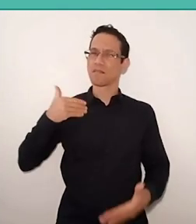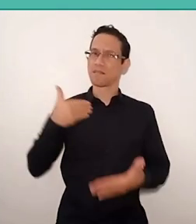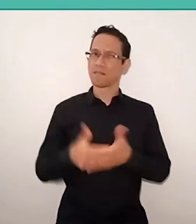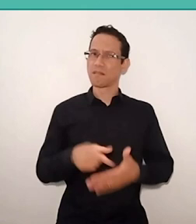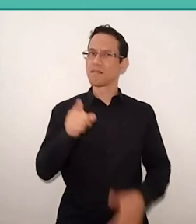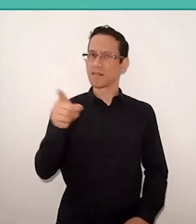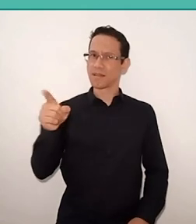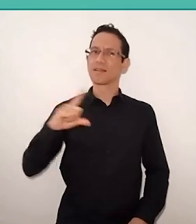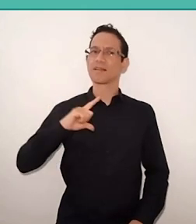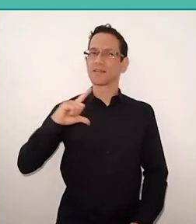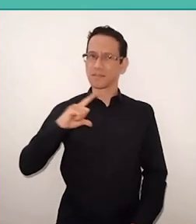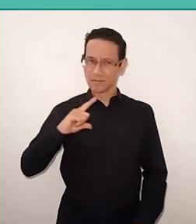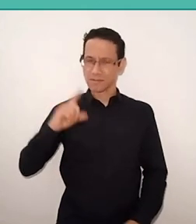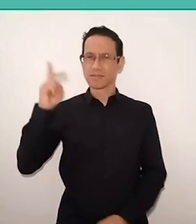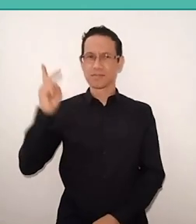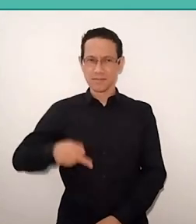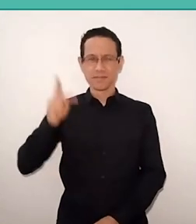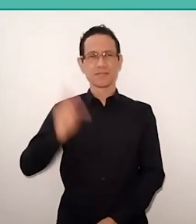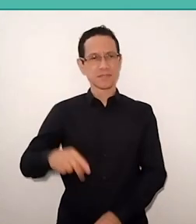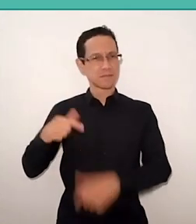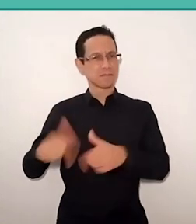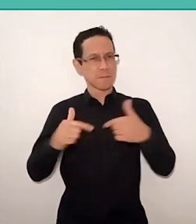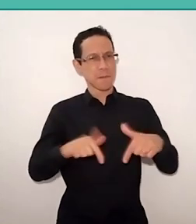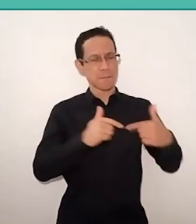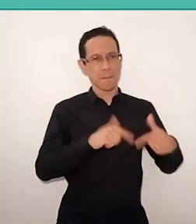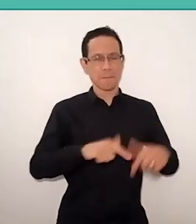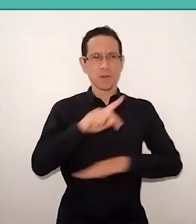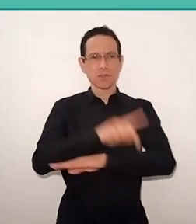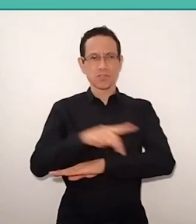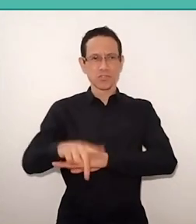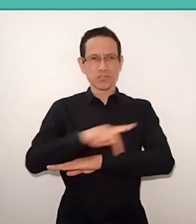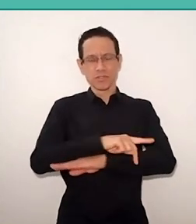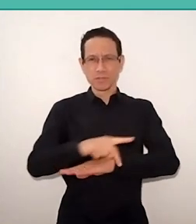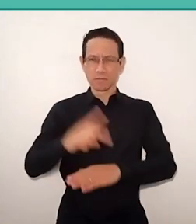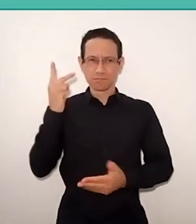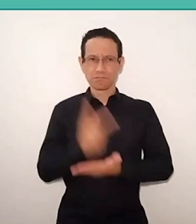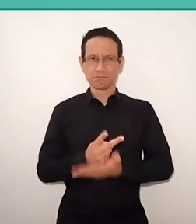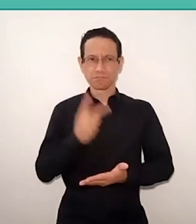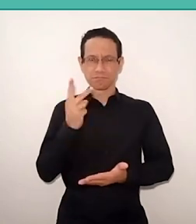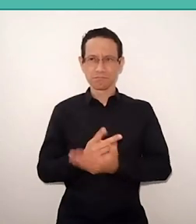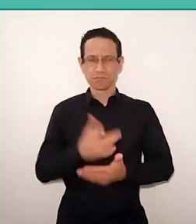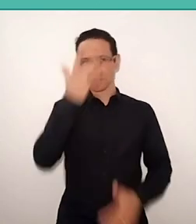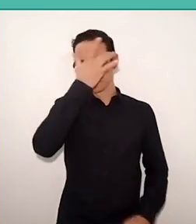is present in pedagogical practice, there are people who are interested, there are people who interpret,